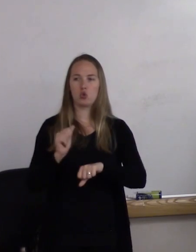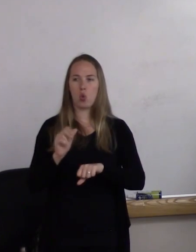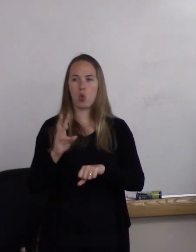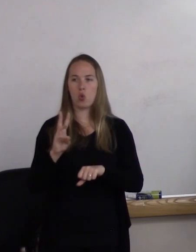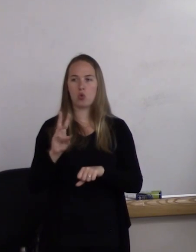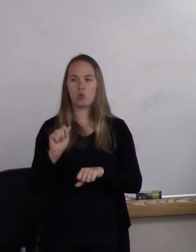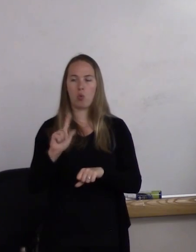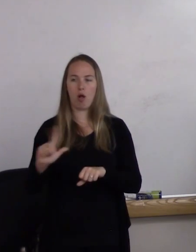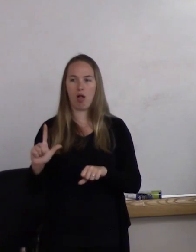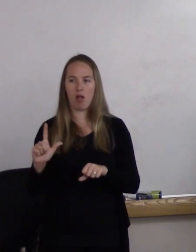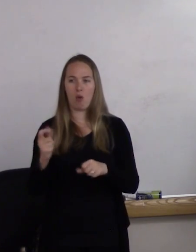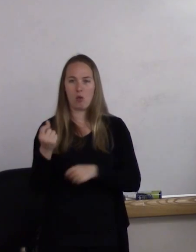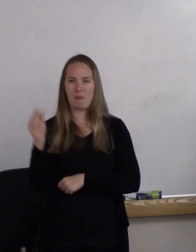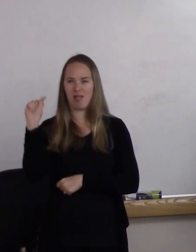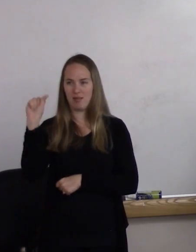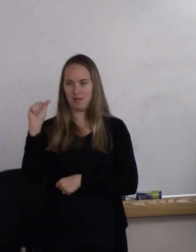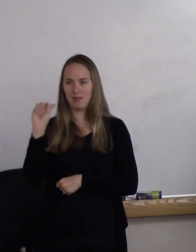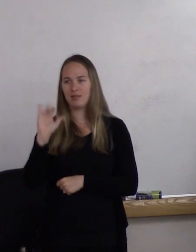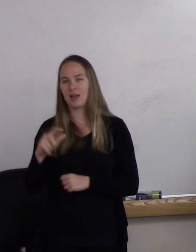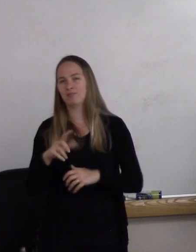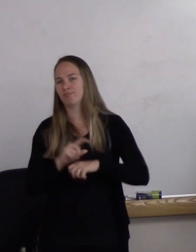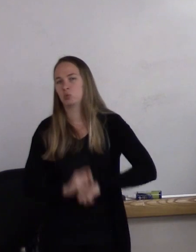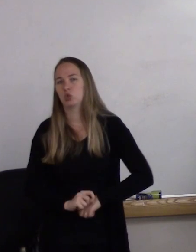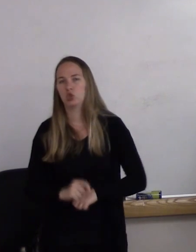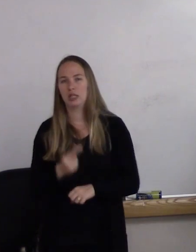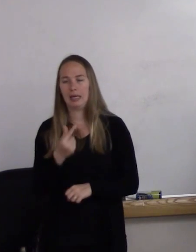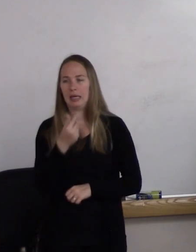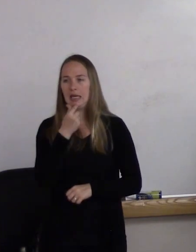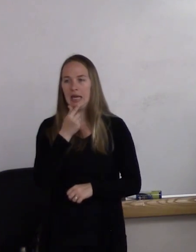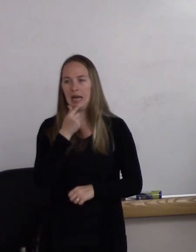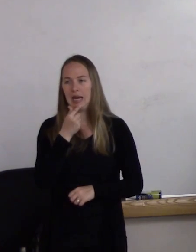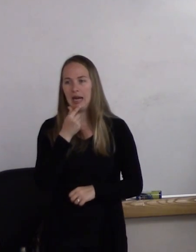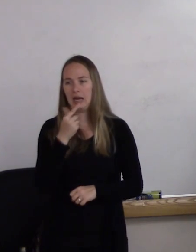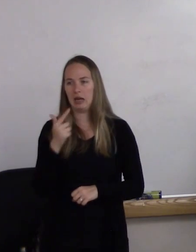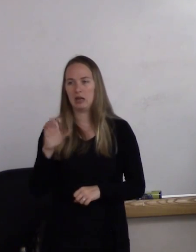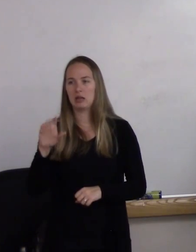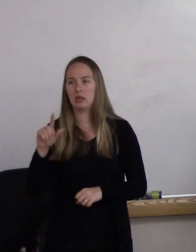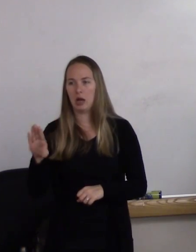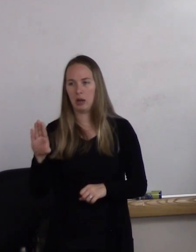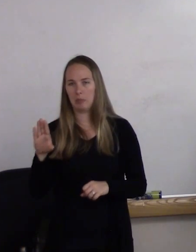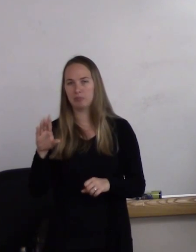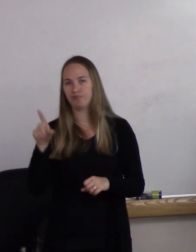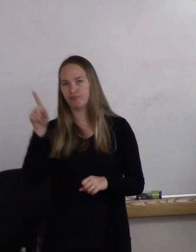which was a traditionally gay club in New York